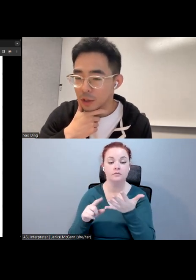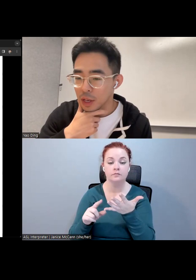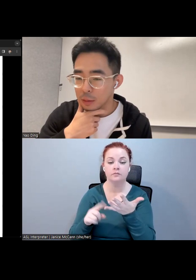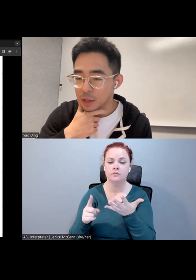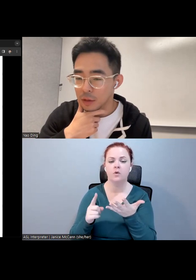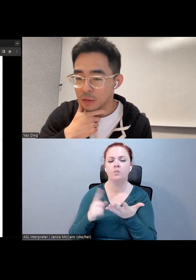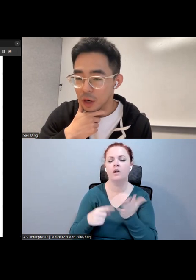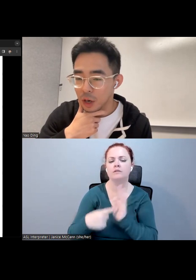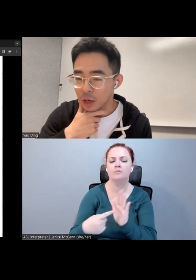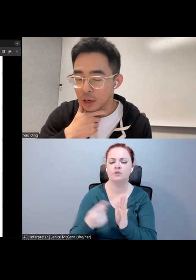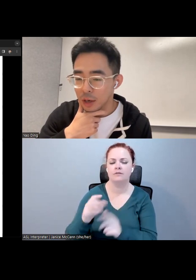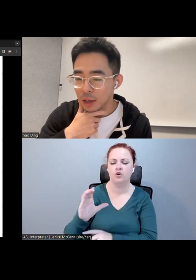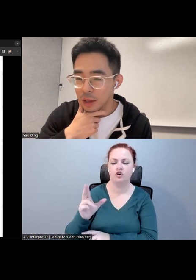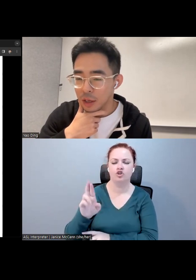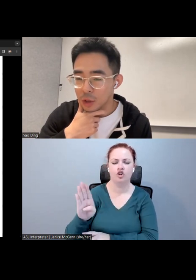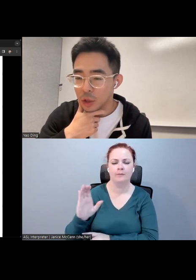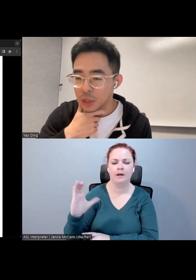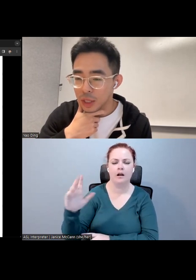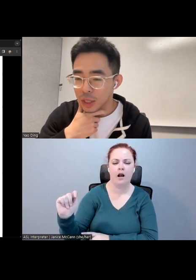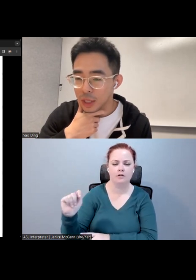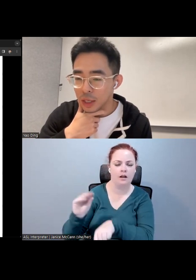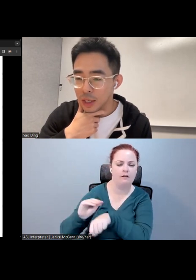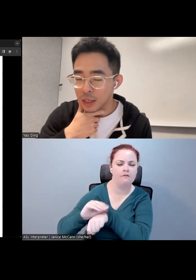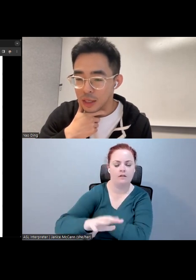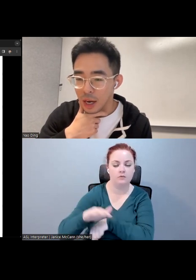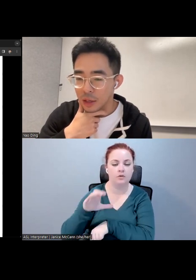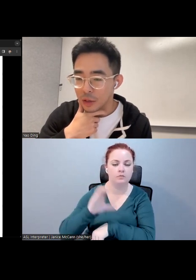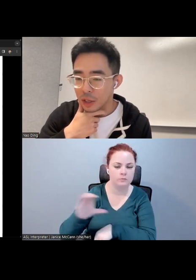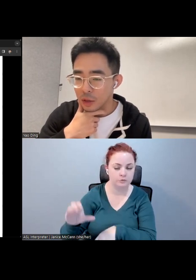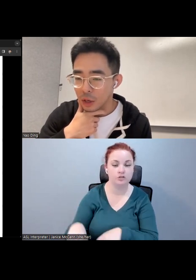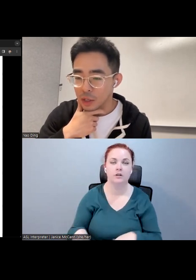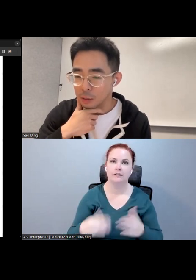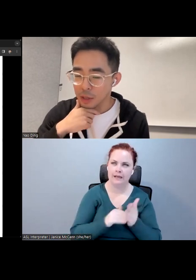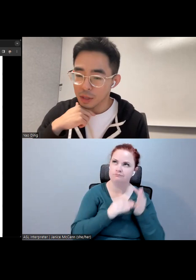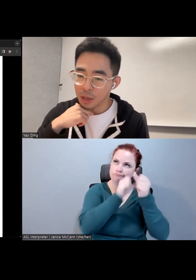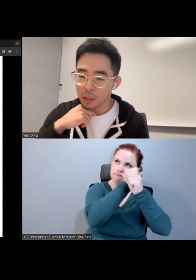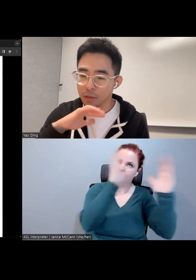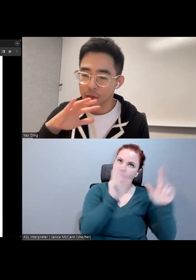closed captions in VR? In 2D design, closed captions is a